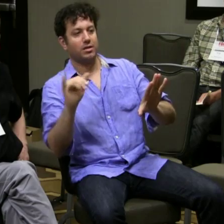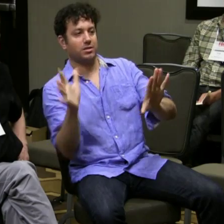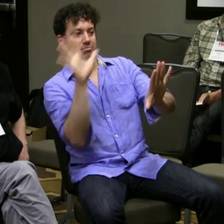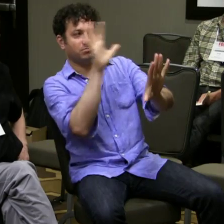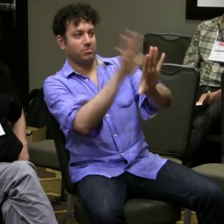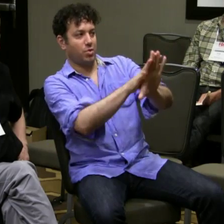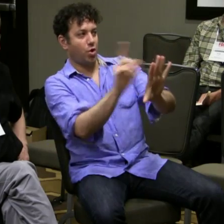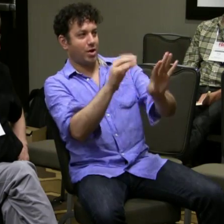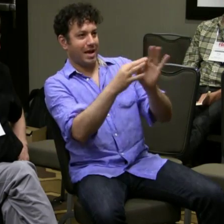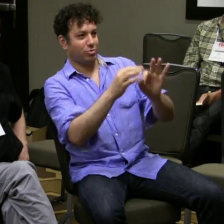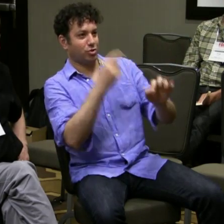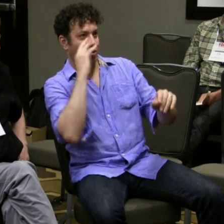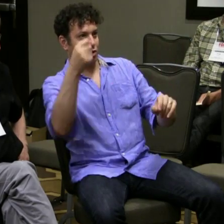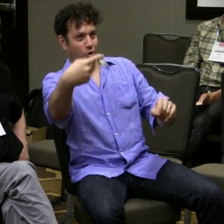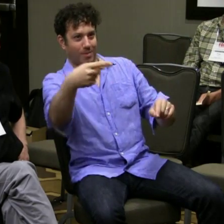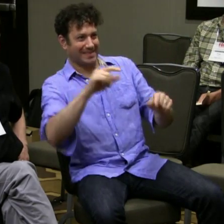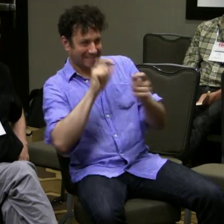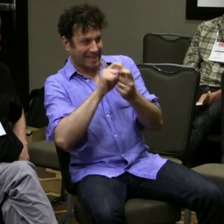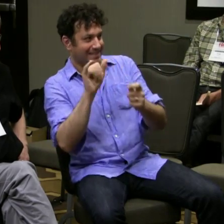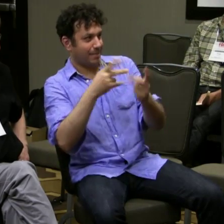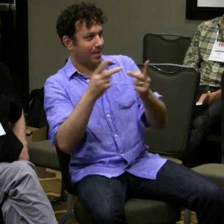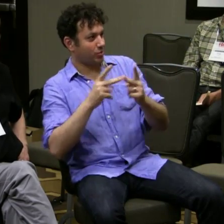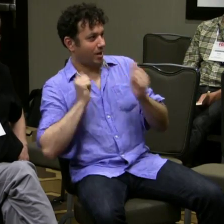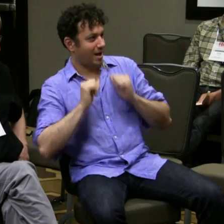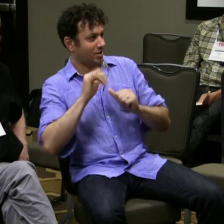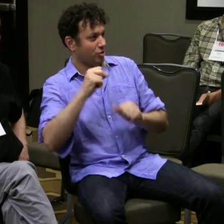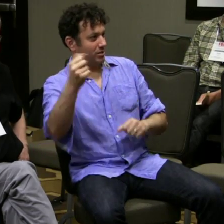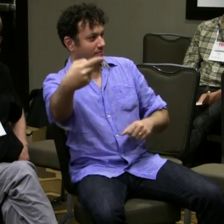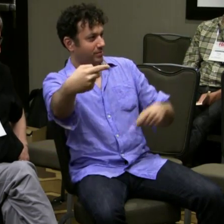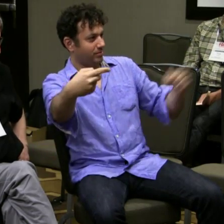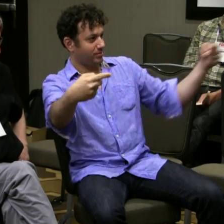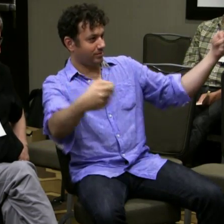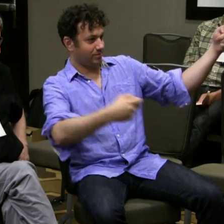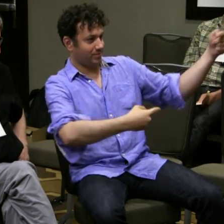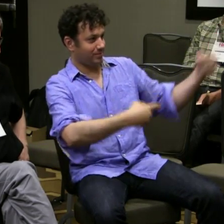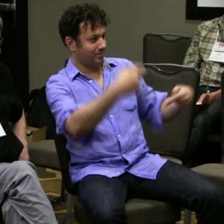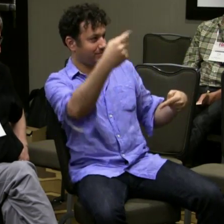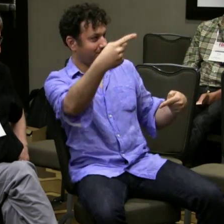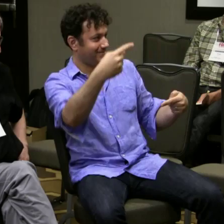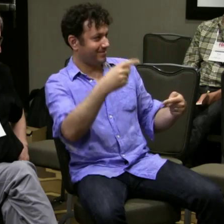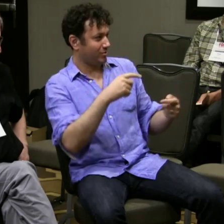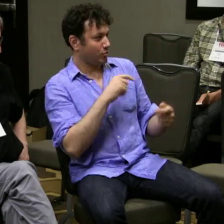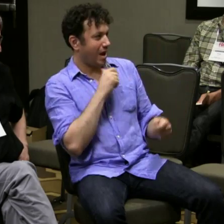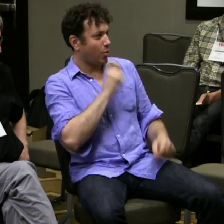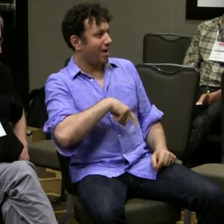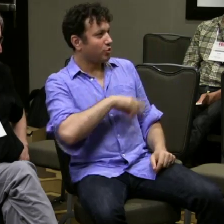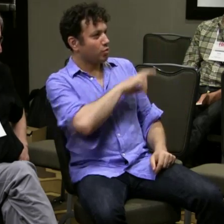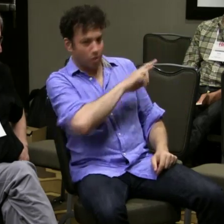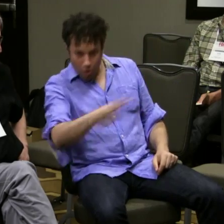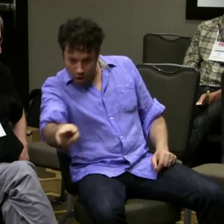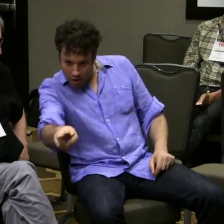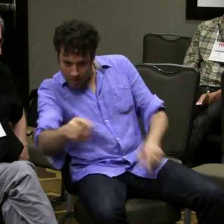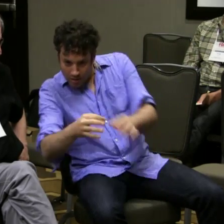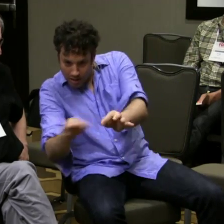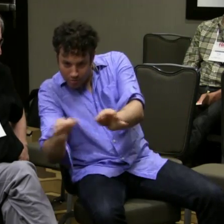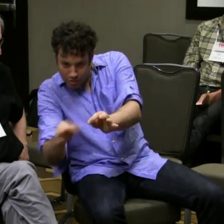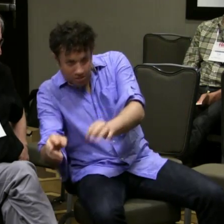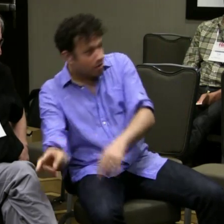an augmented reality where the captions and the interpreters could maybe perhaps projected within the screen.